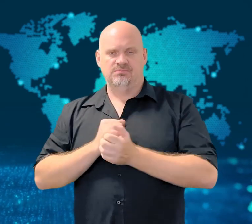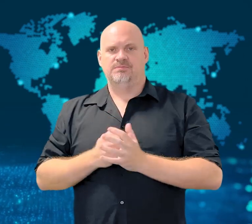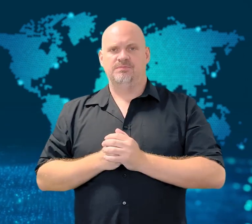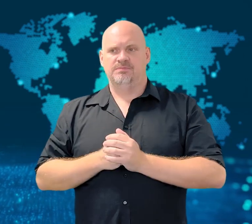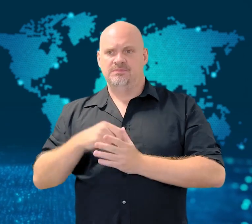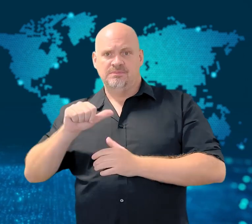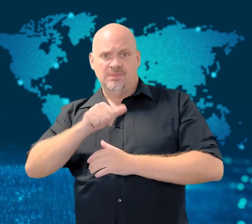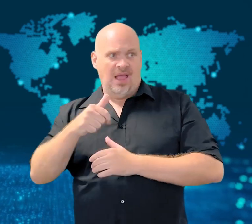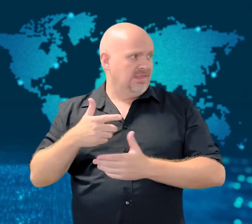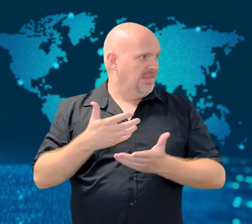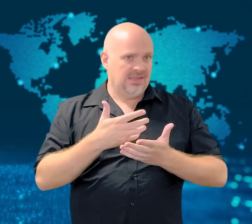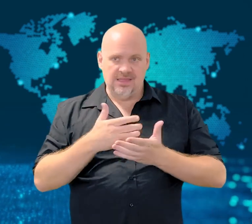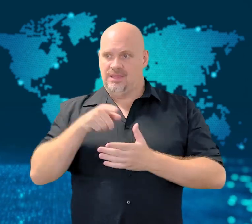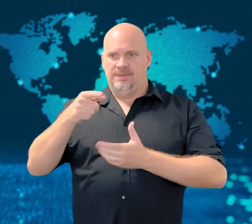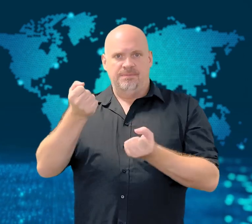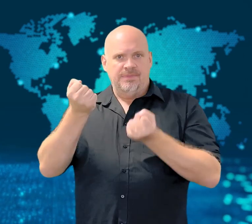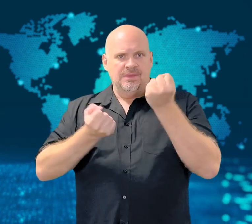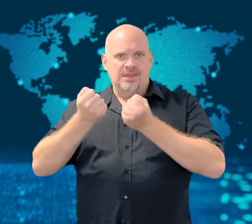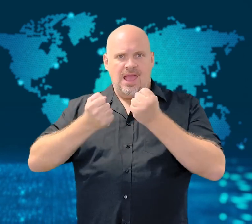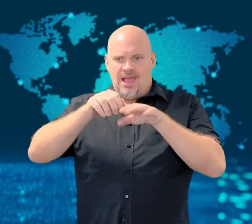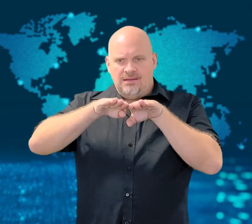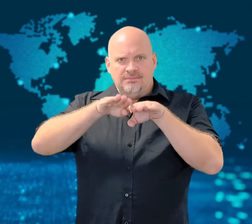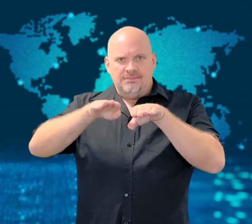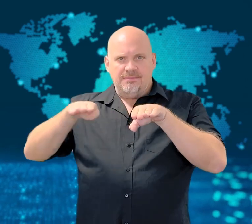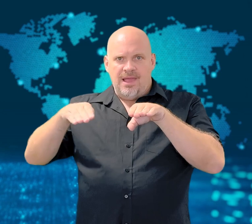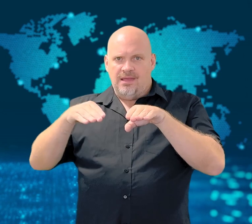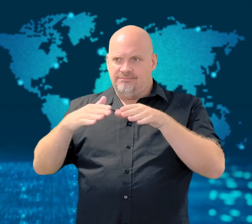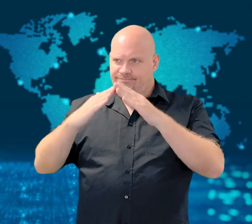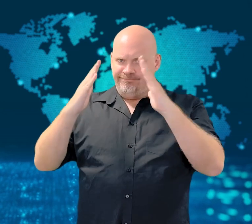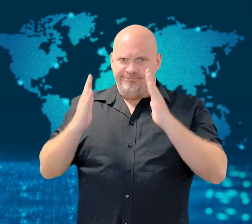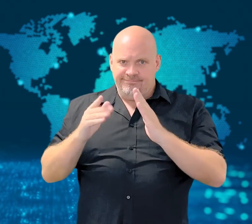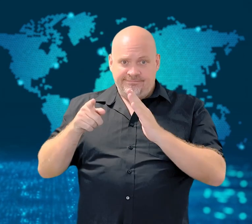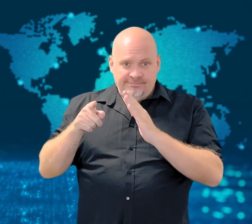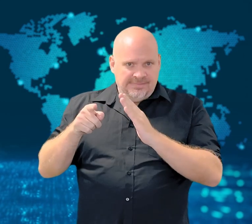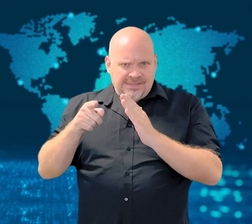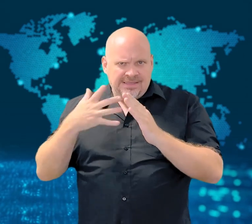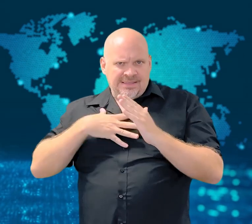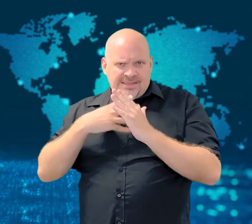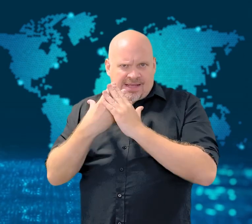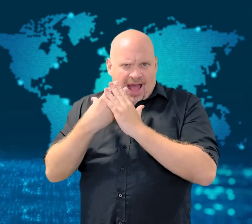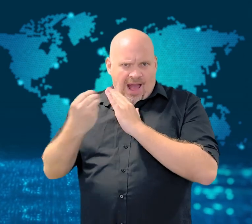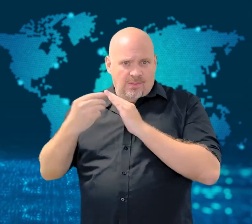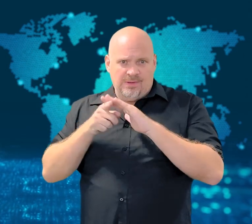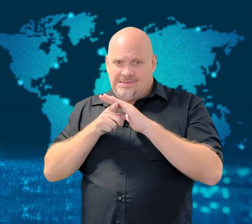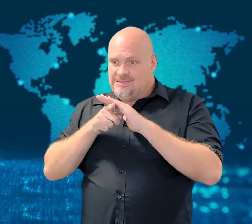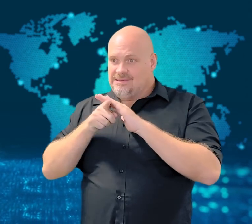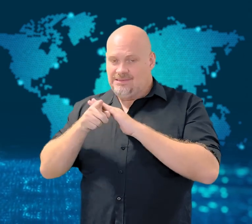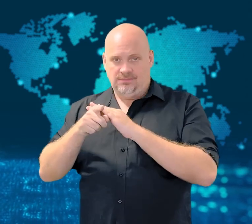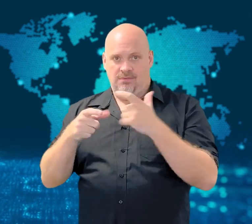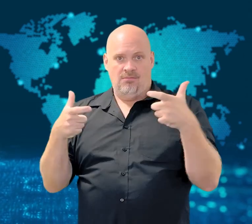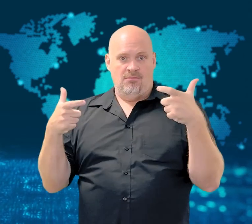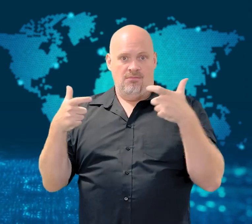Allegedly students at the university's gates were shot with paintballs and arrested.